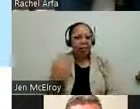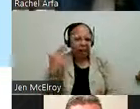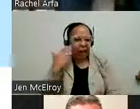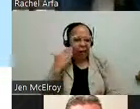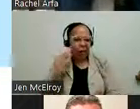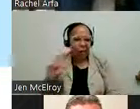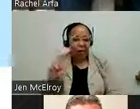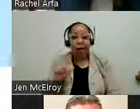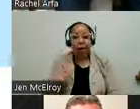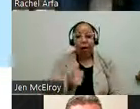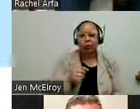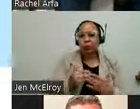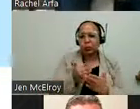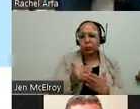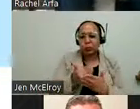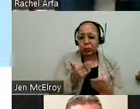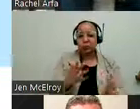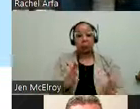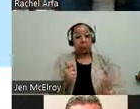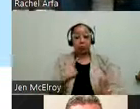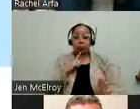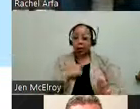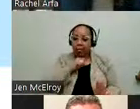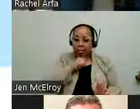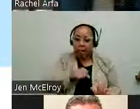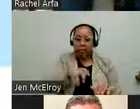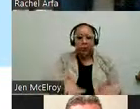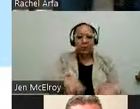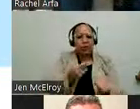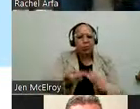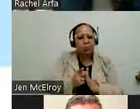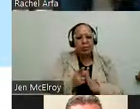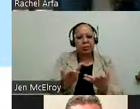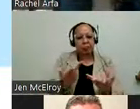well. Others might be snu too. I would like to share a minute who I am.